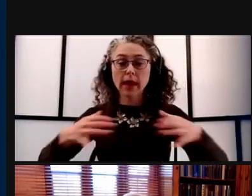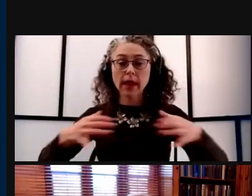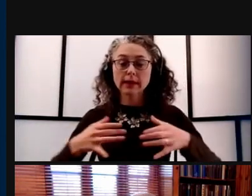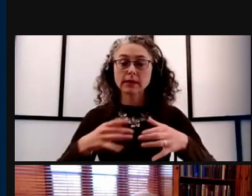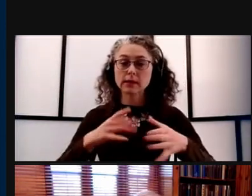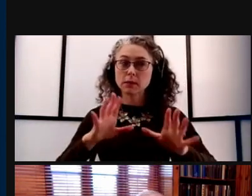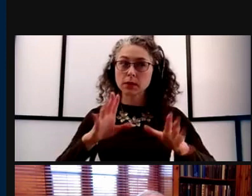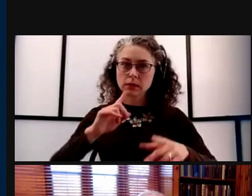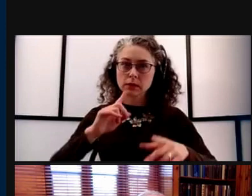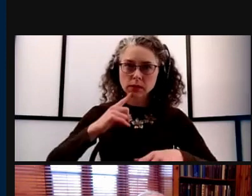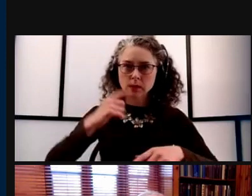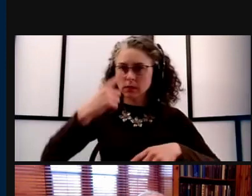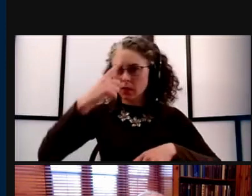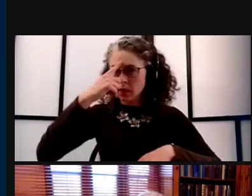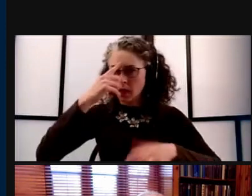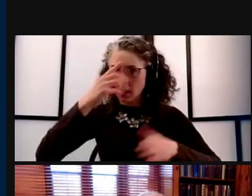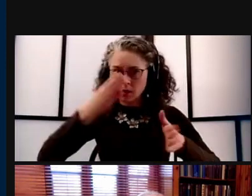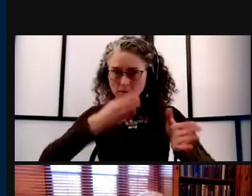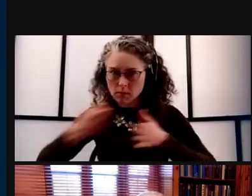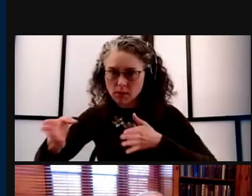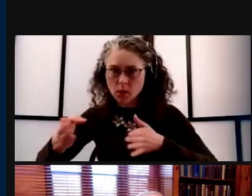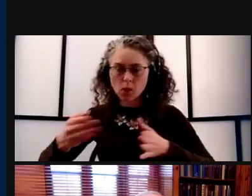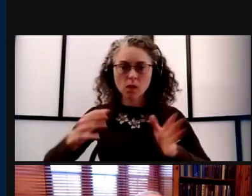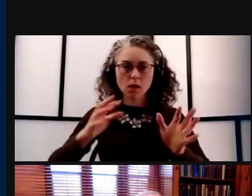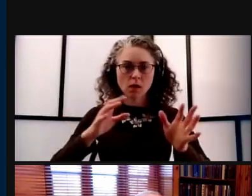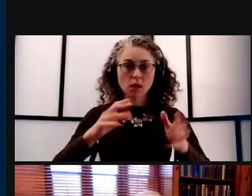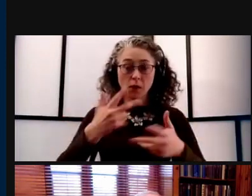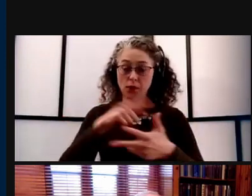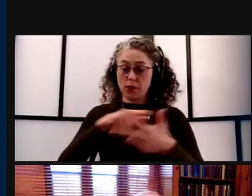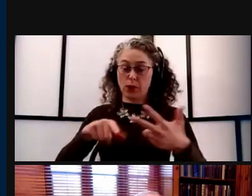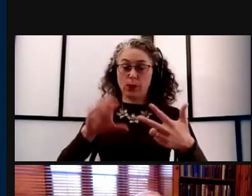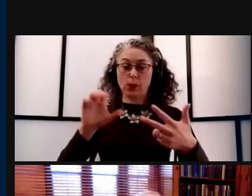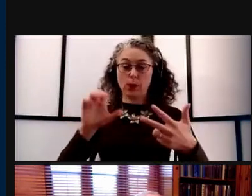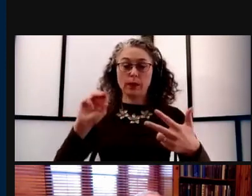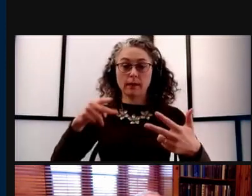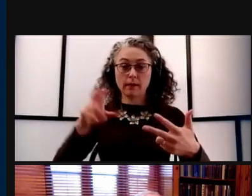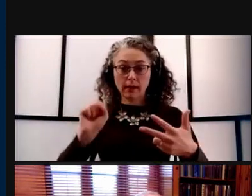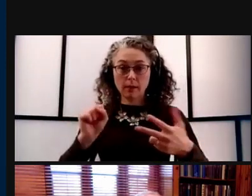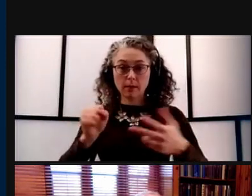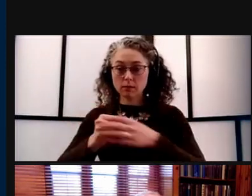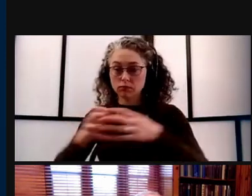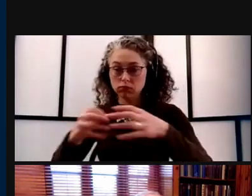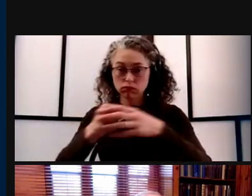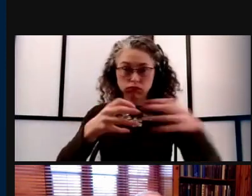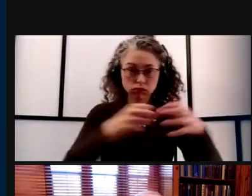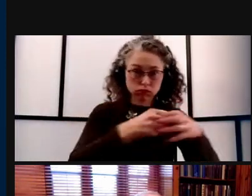across all of our three campuses in-person. This latest in-person expansion took effect